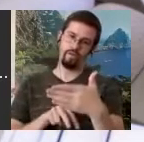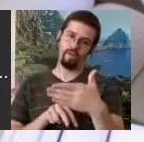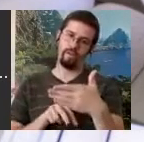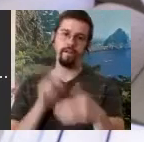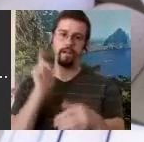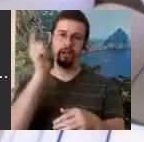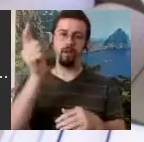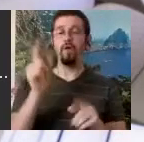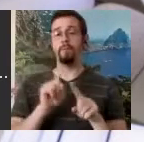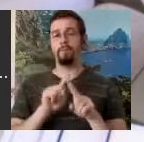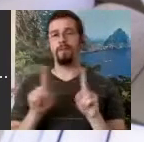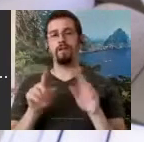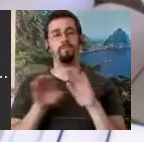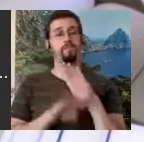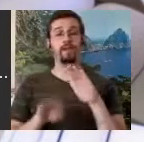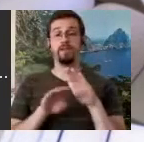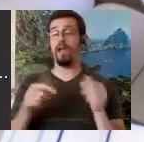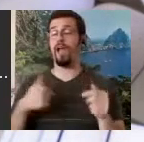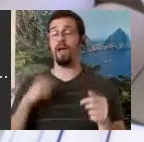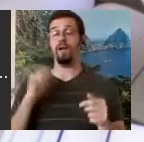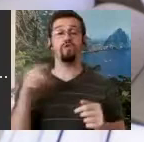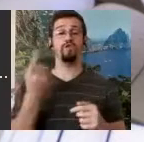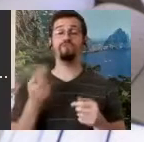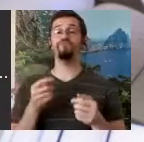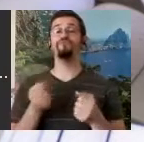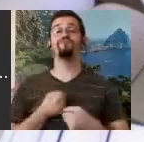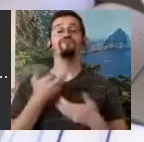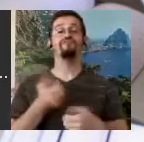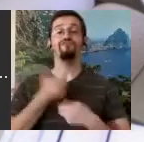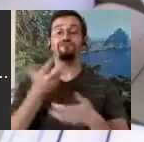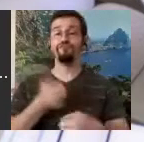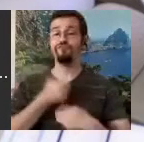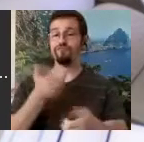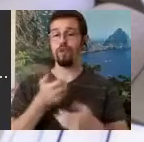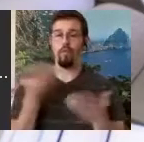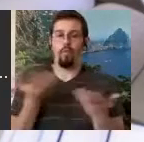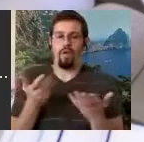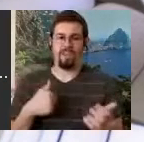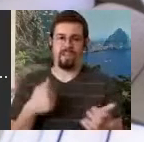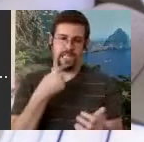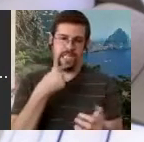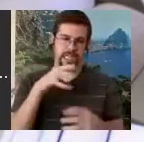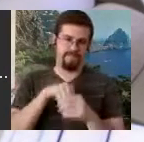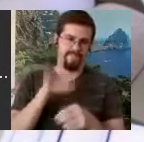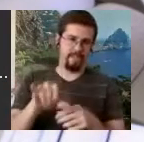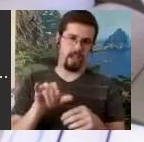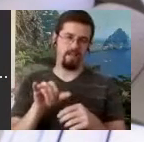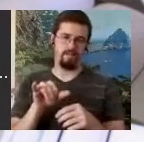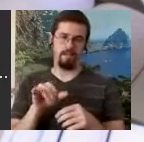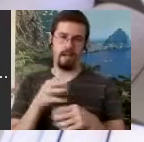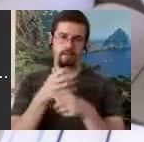to verbalize basically what I said in that abstract. The general paper, which I